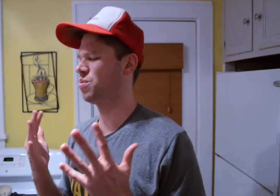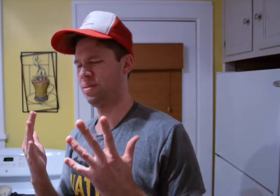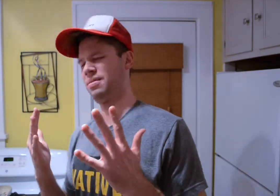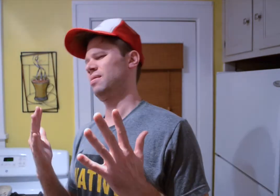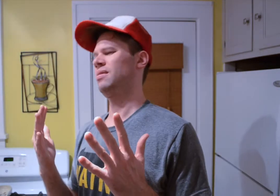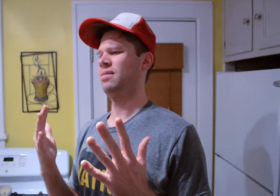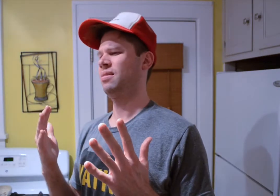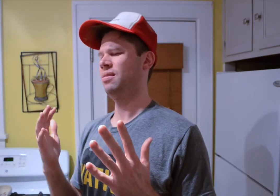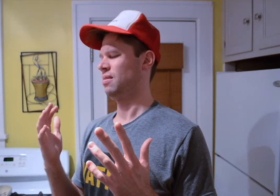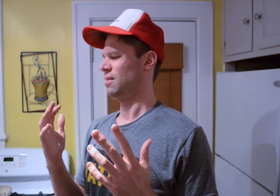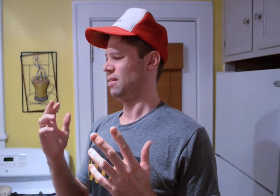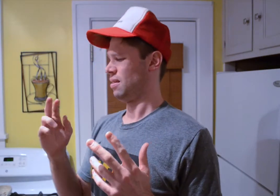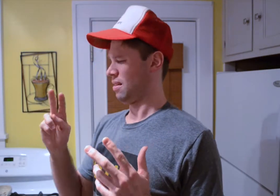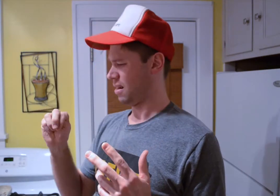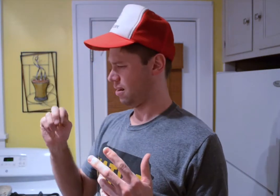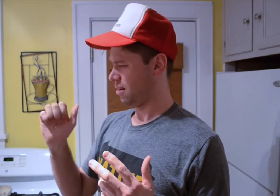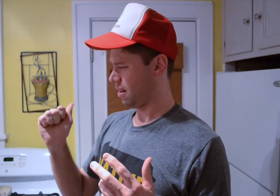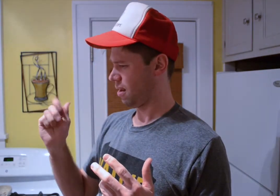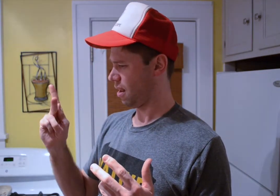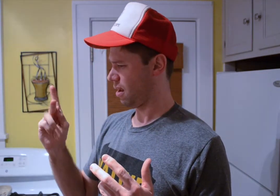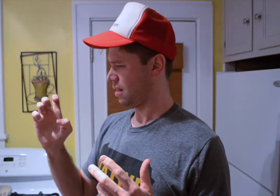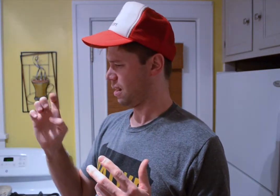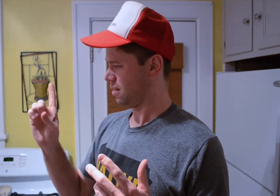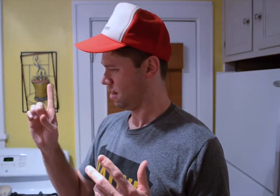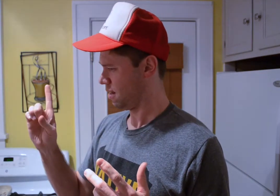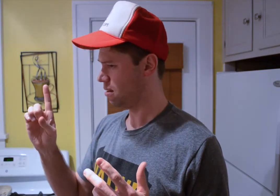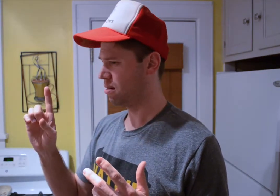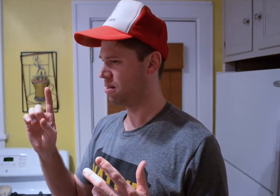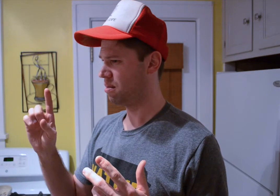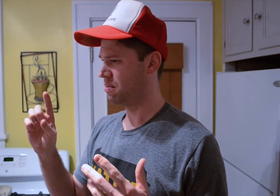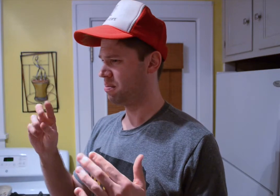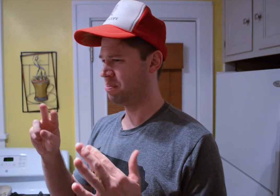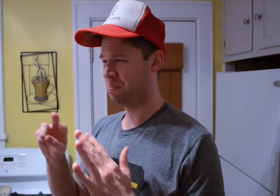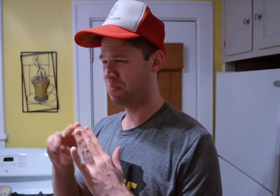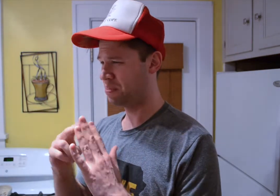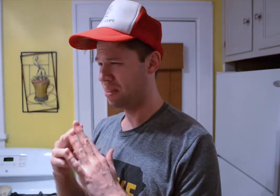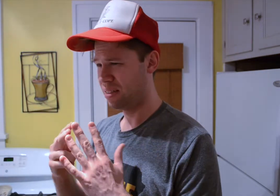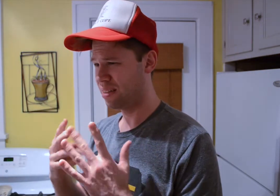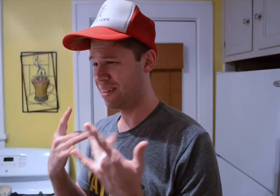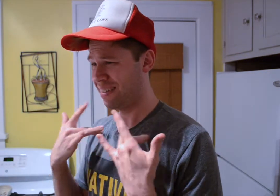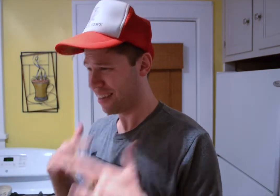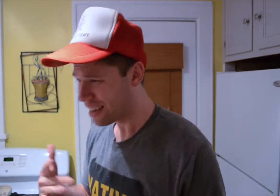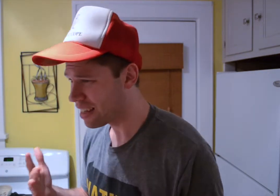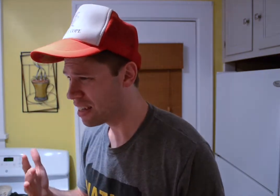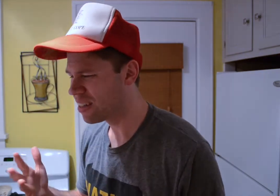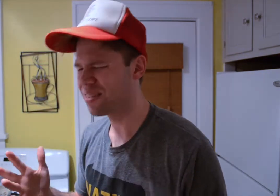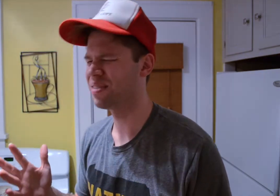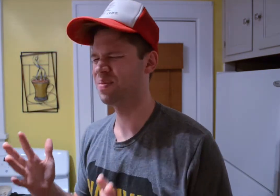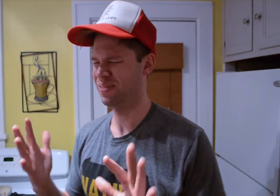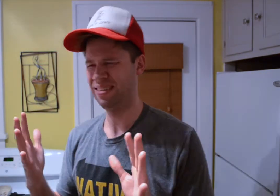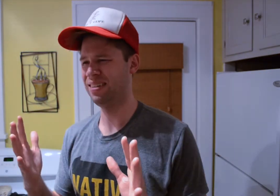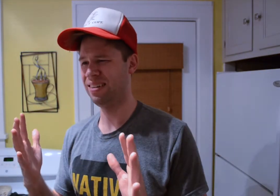WAIT A MINUTE N...A...K...E...D MEANING NAKED! WAIT?!